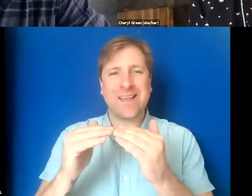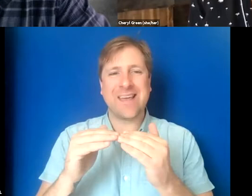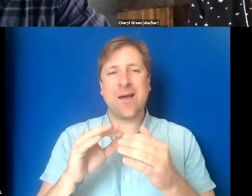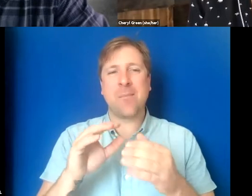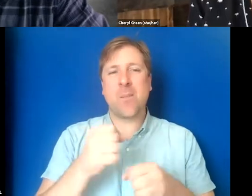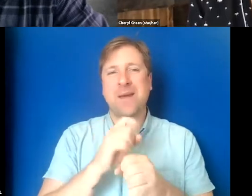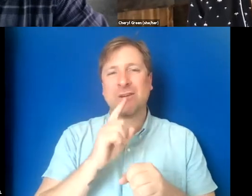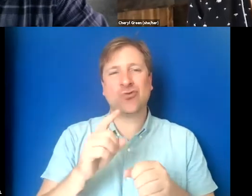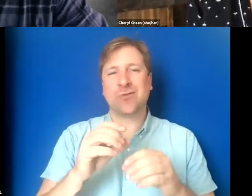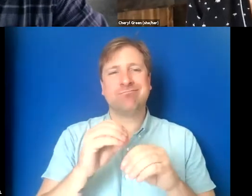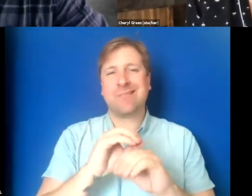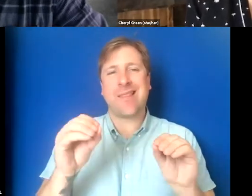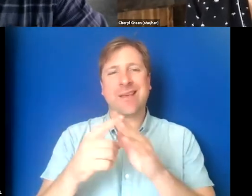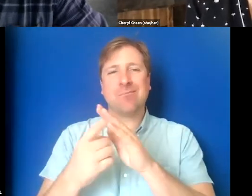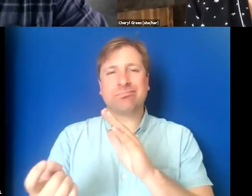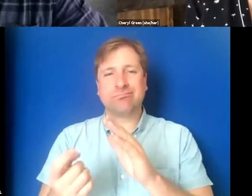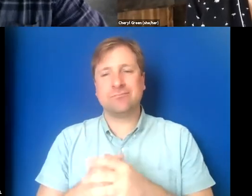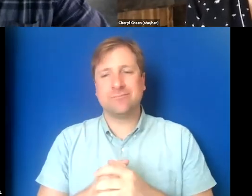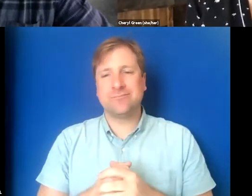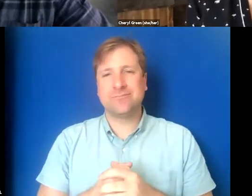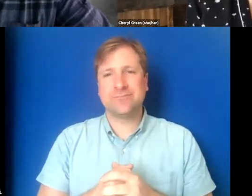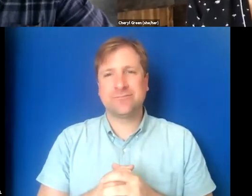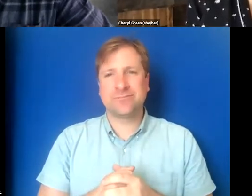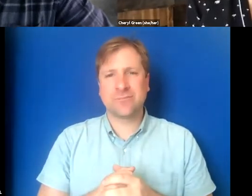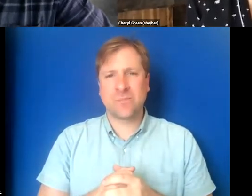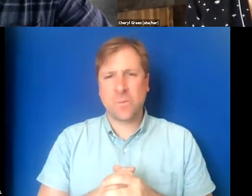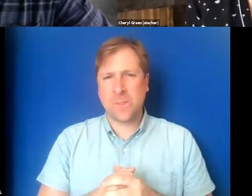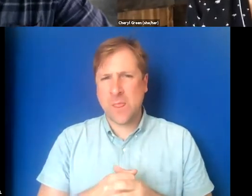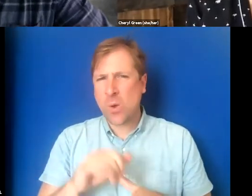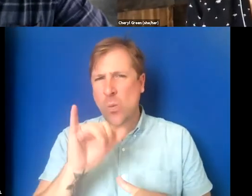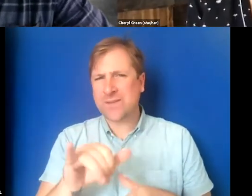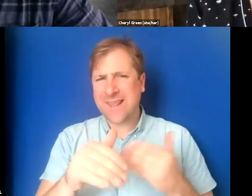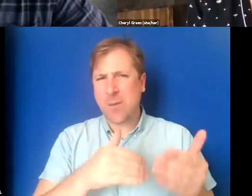sure nothing falls through the cracks. - For sure. What's that process been like for you